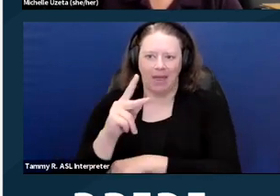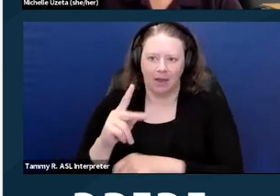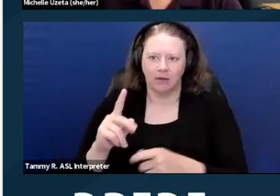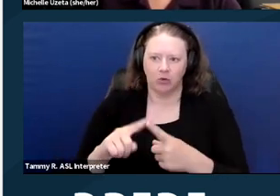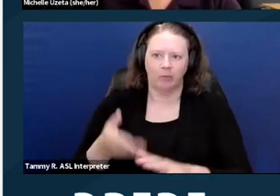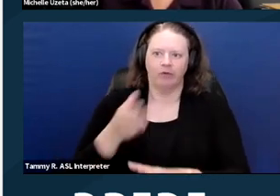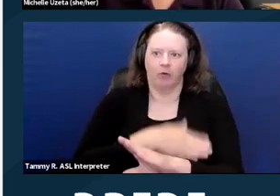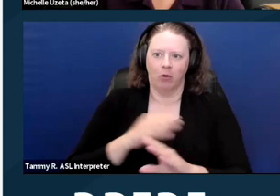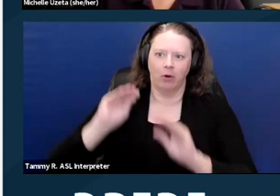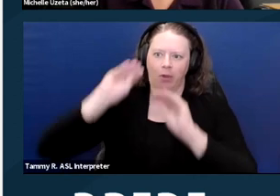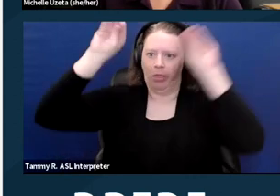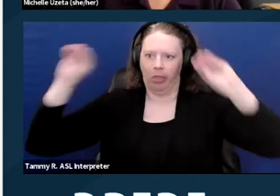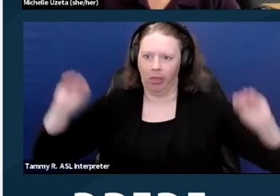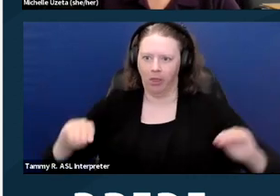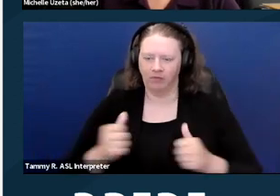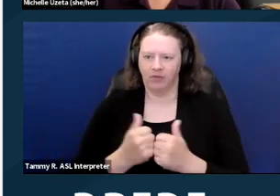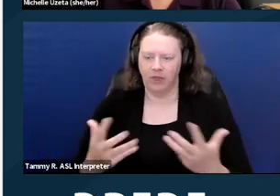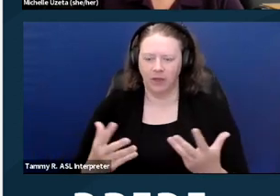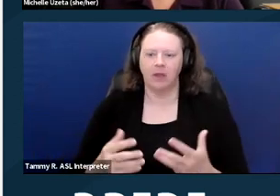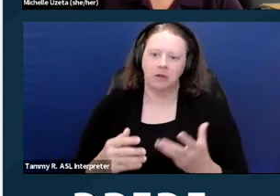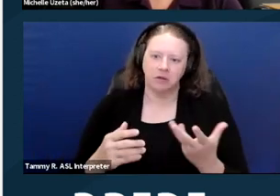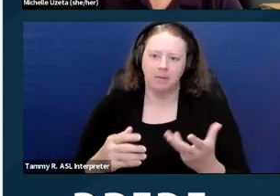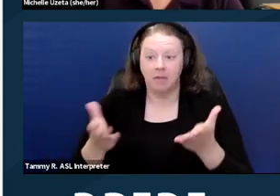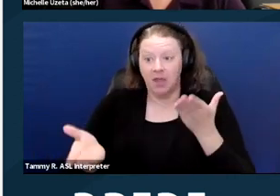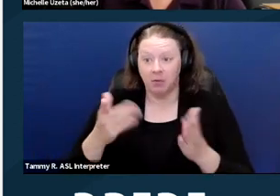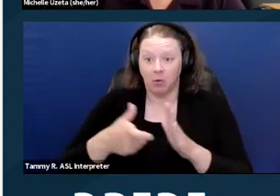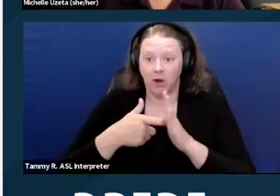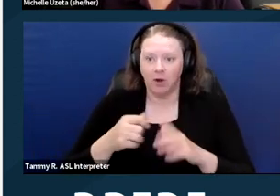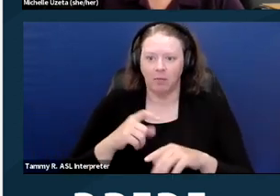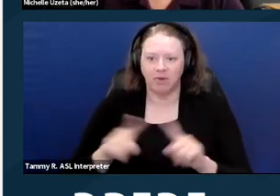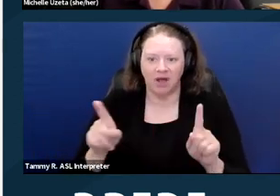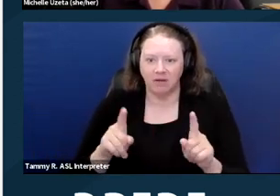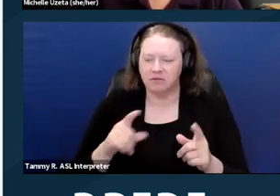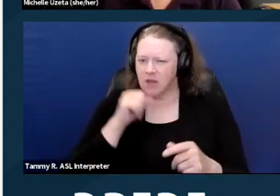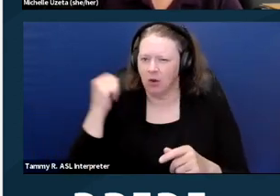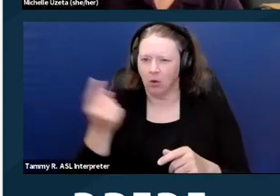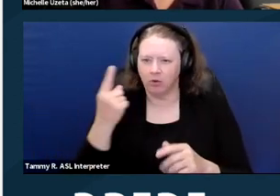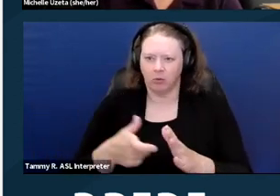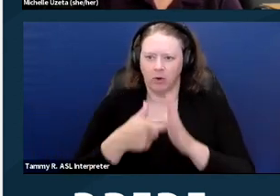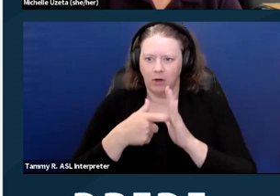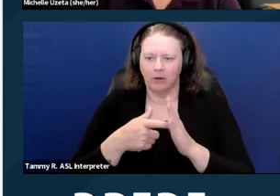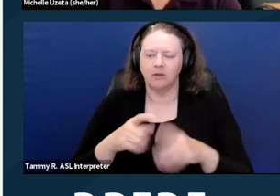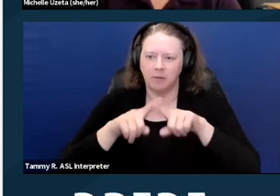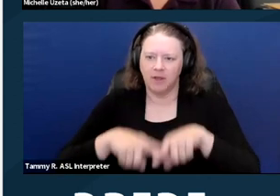It depends on whether the changes that you made would really interfere with the next tenant's ability to use the property.